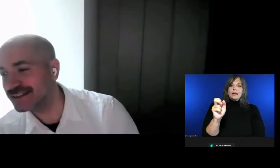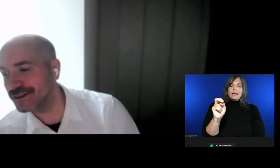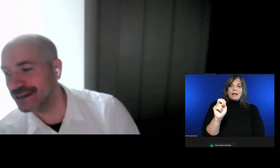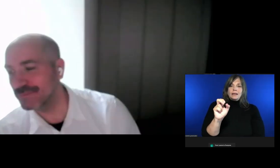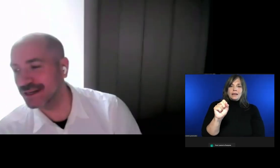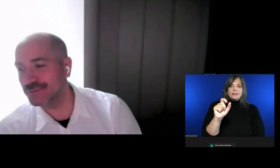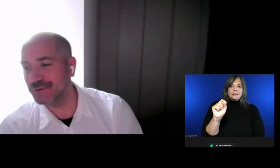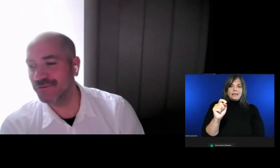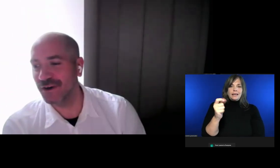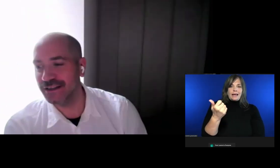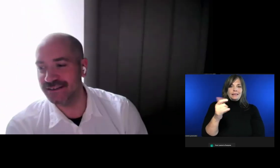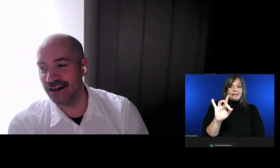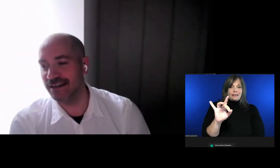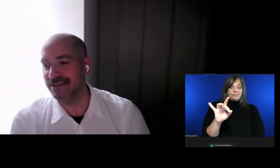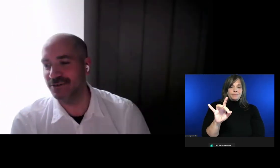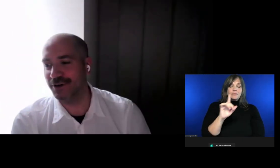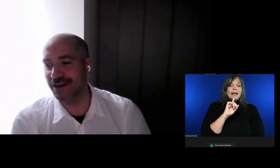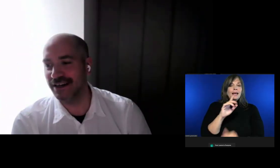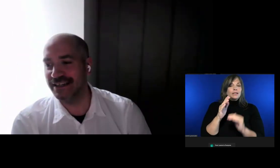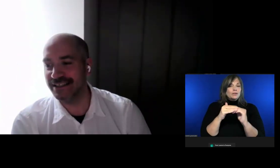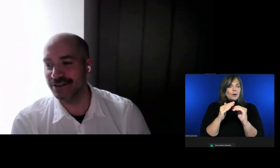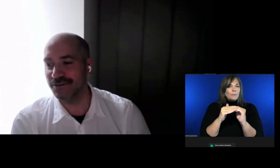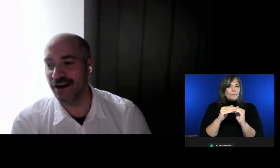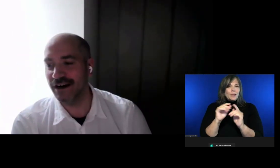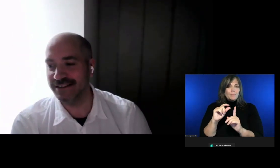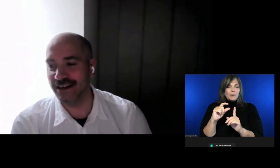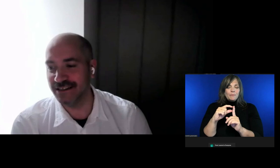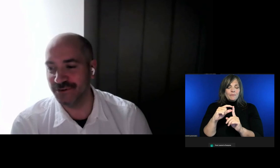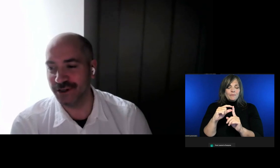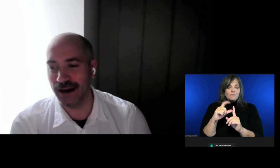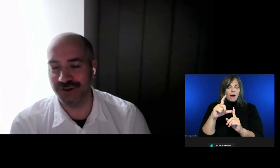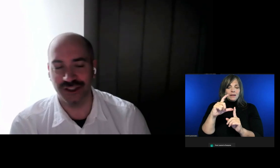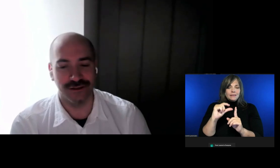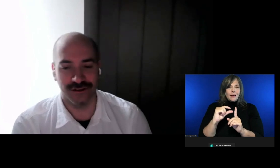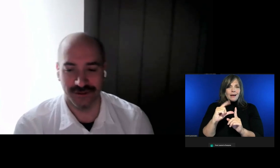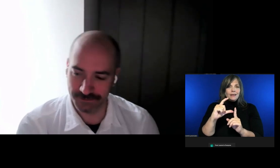Is there a minimum font size or an ideal font size for captions?